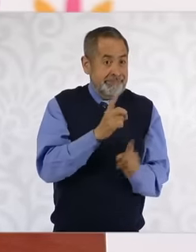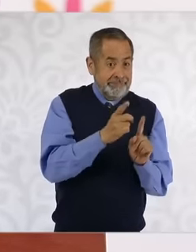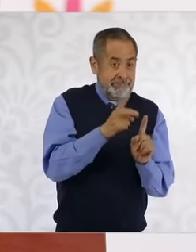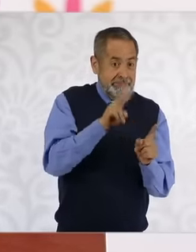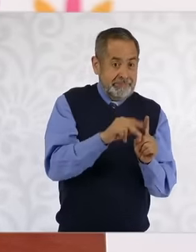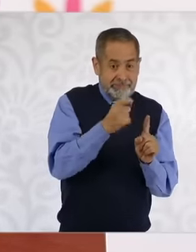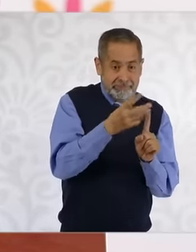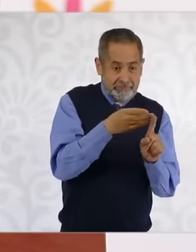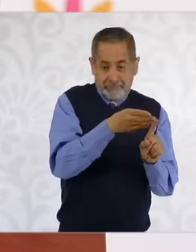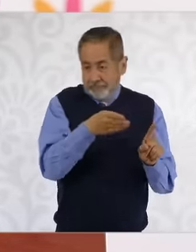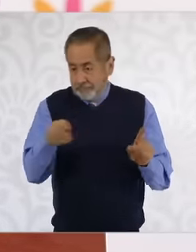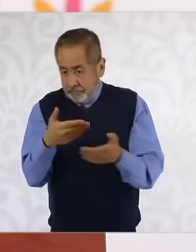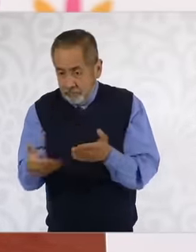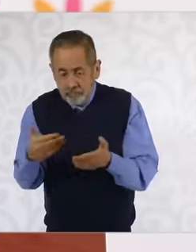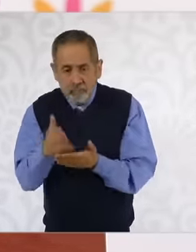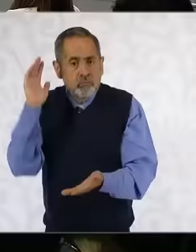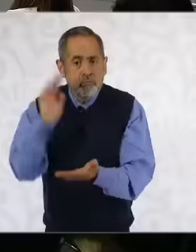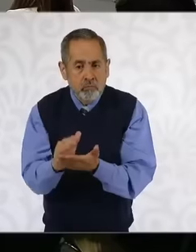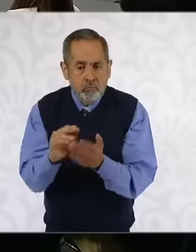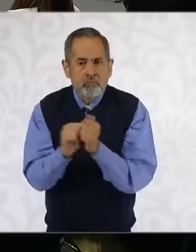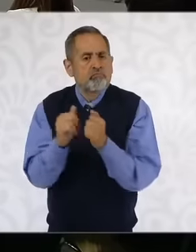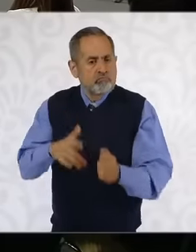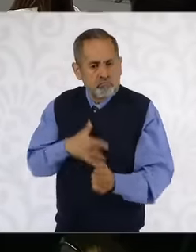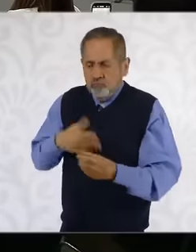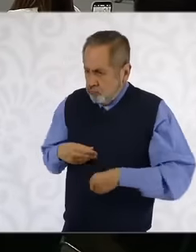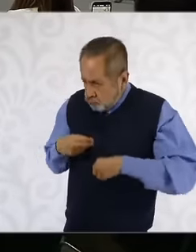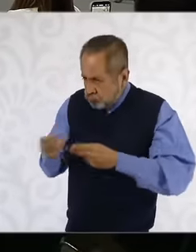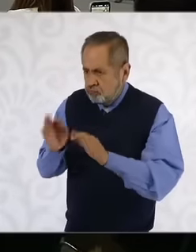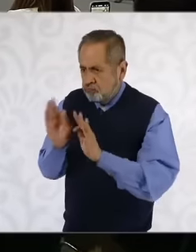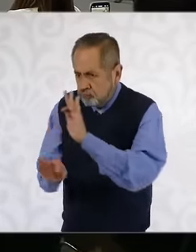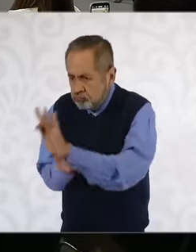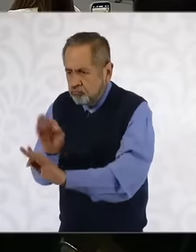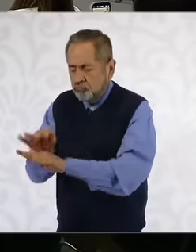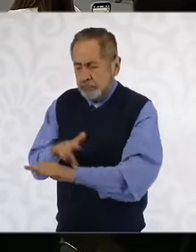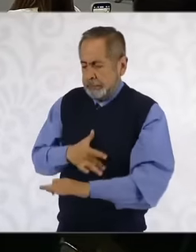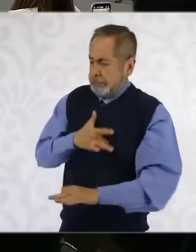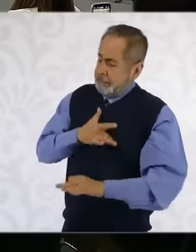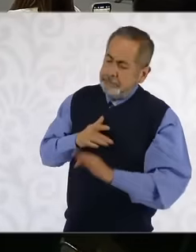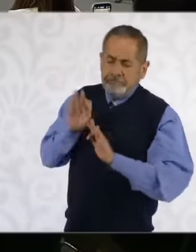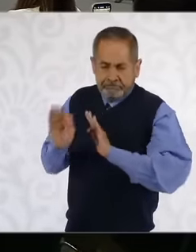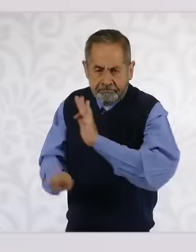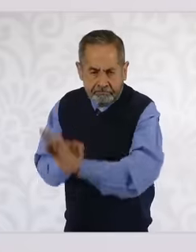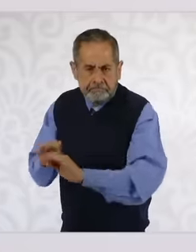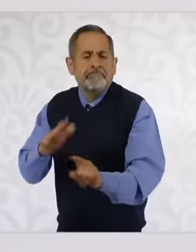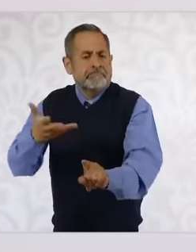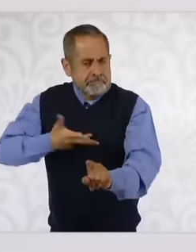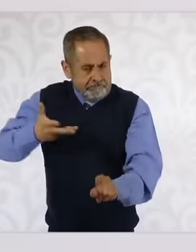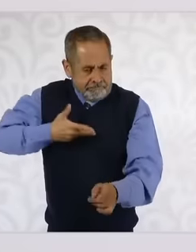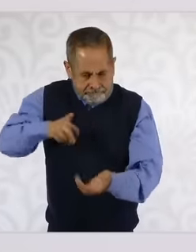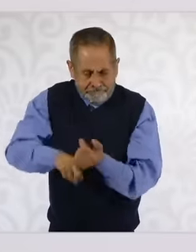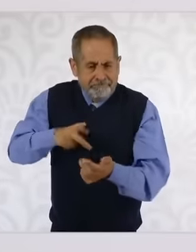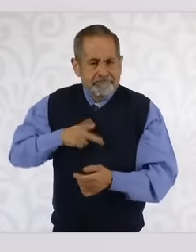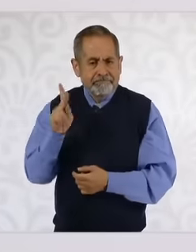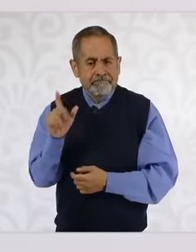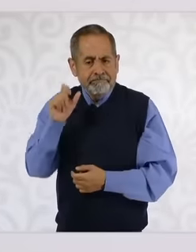in a humanitarian and There is a plan for migration, in the same way, what has to do